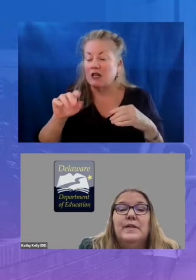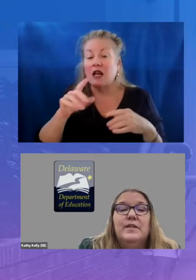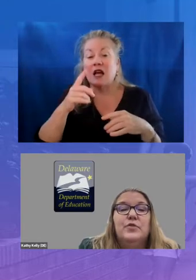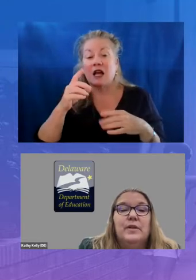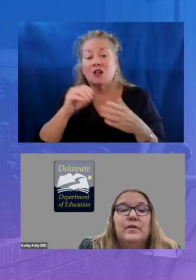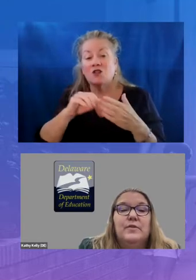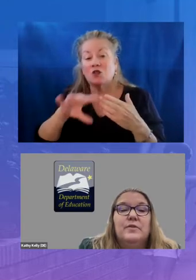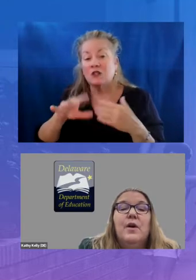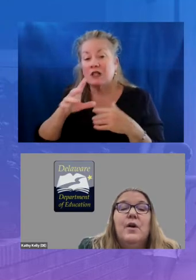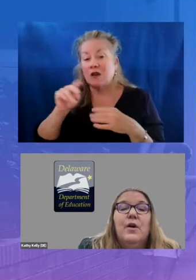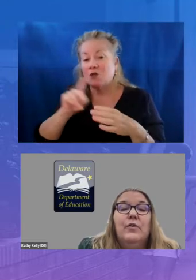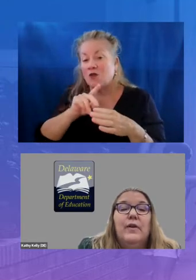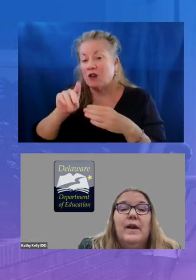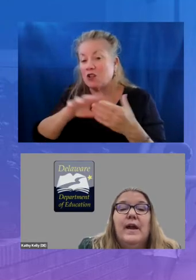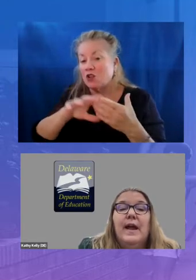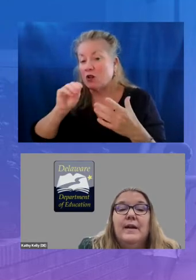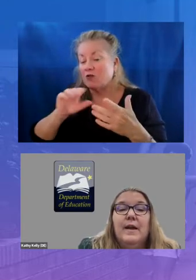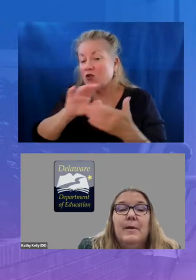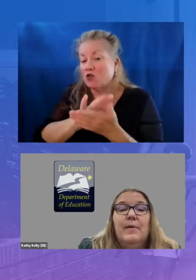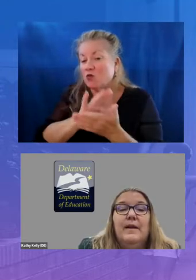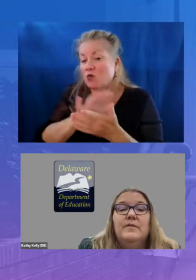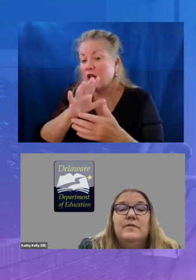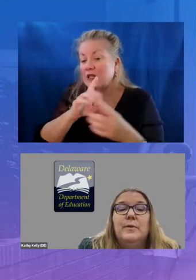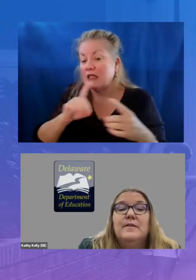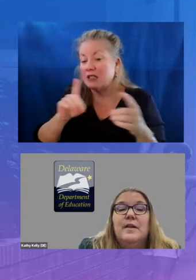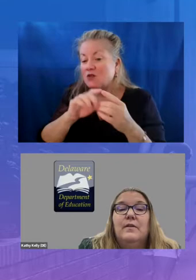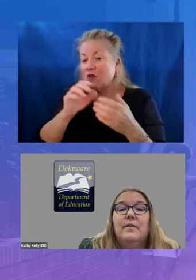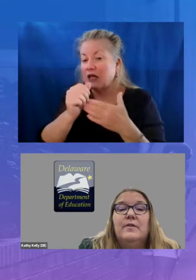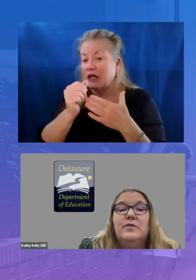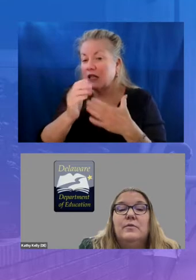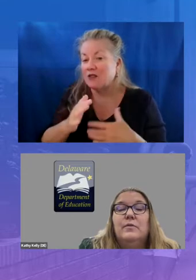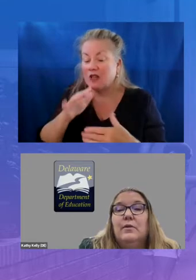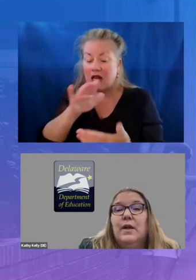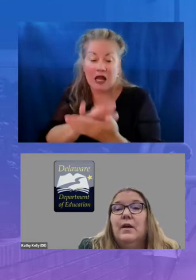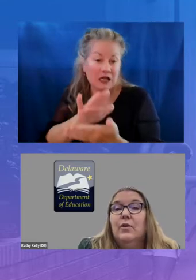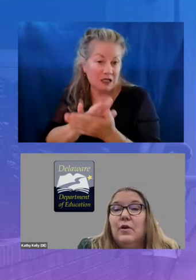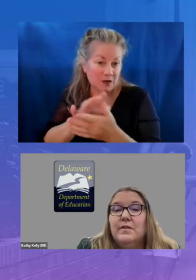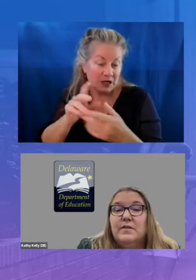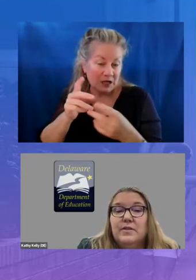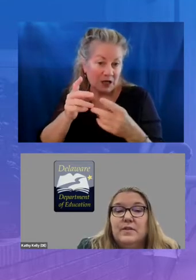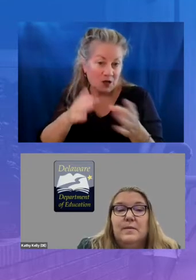district leaders on creating academic plans to accelerate student learning across their systems